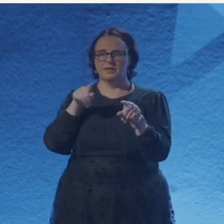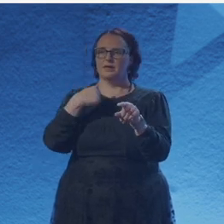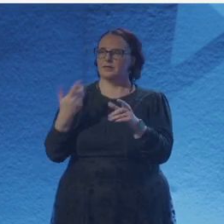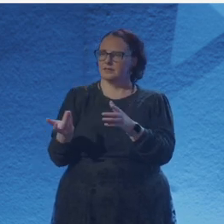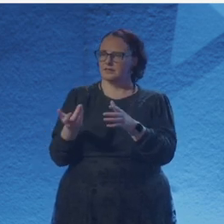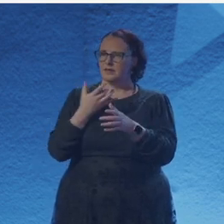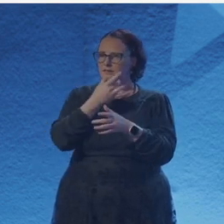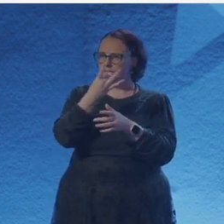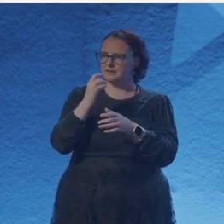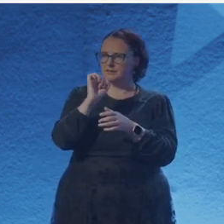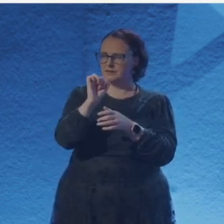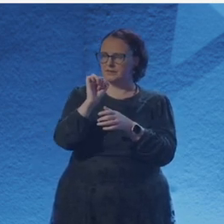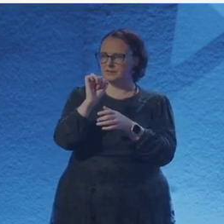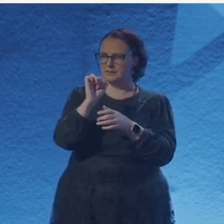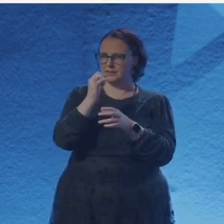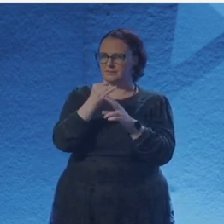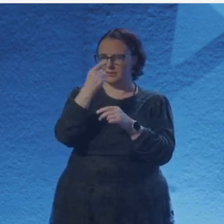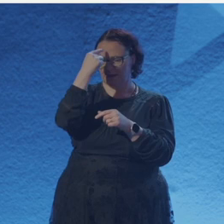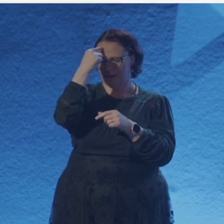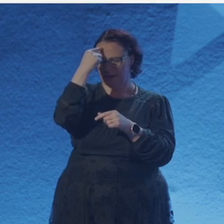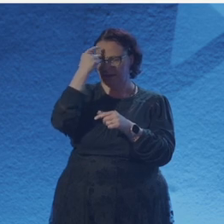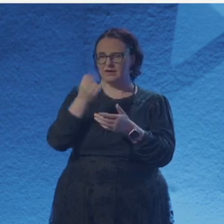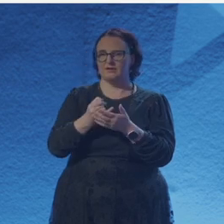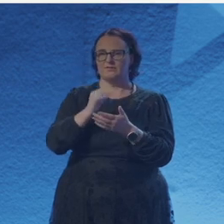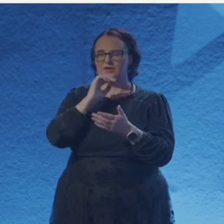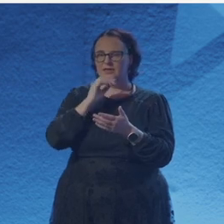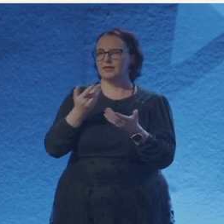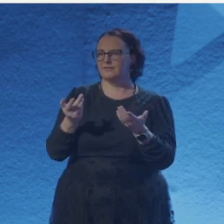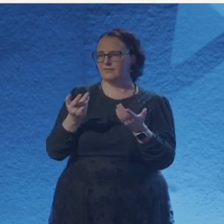as I got up from the floor for the 10th time for the billions blow